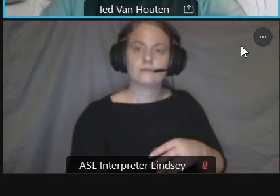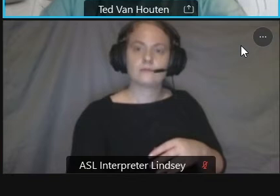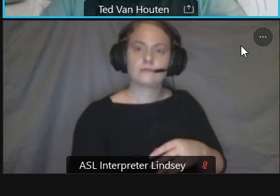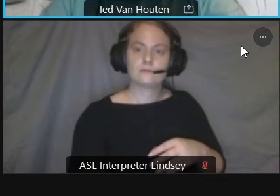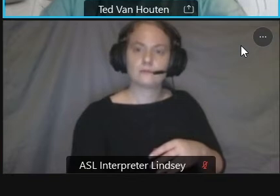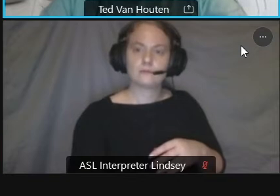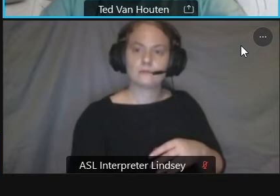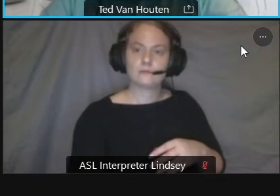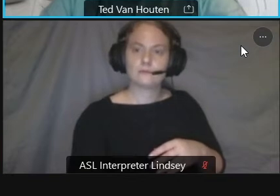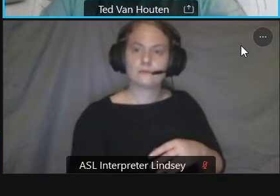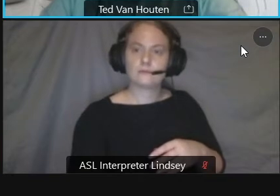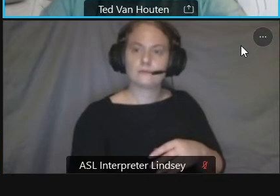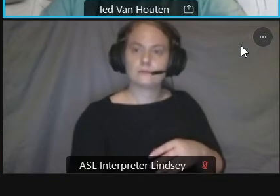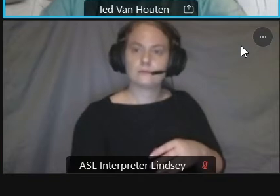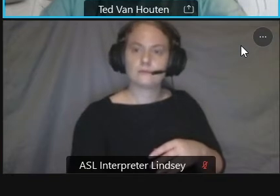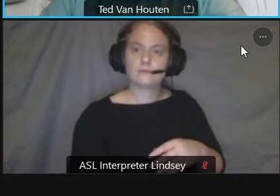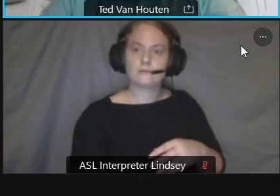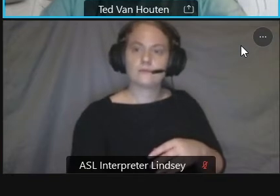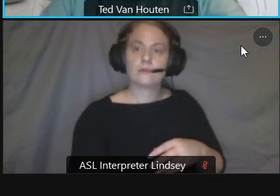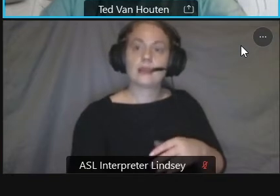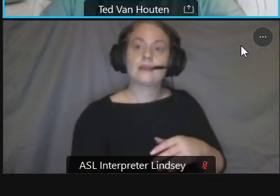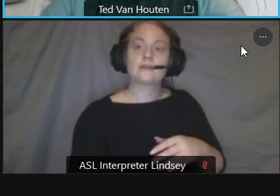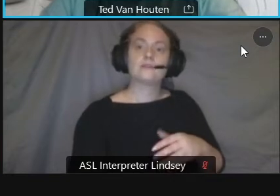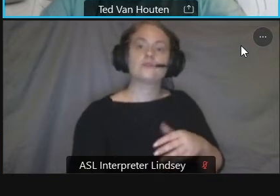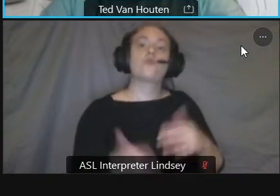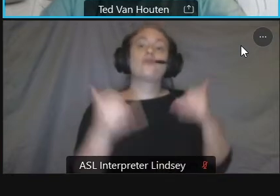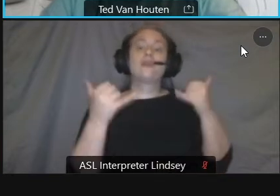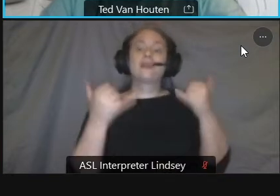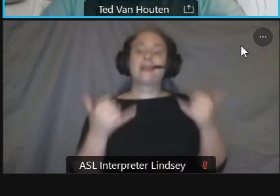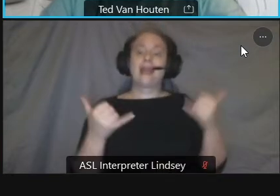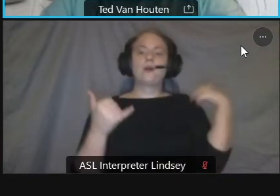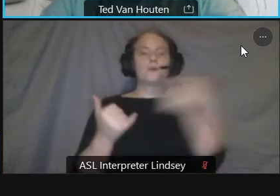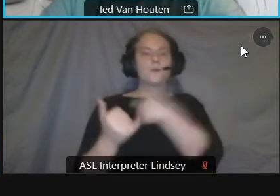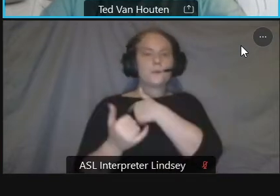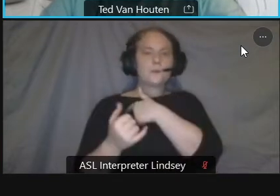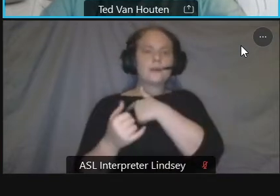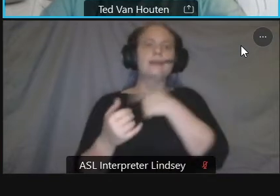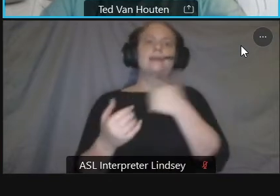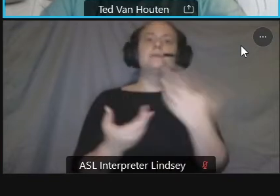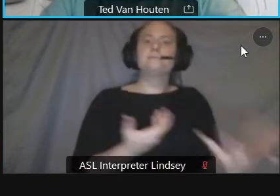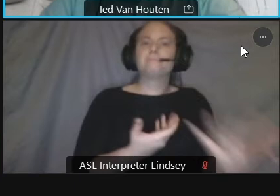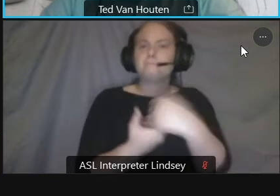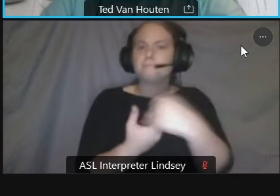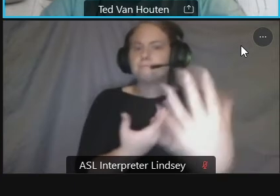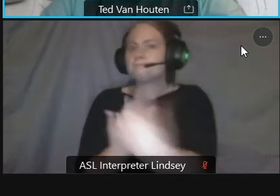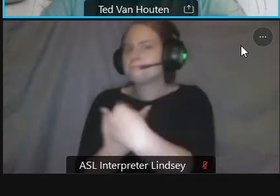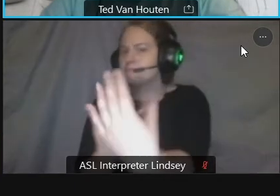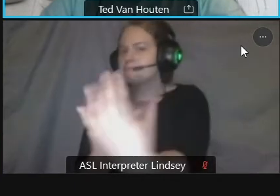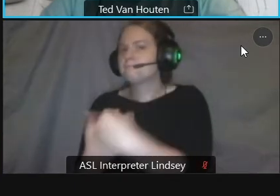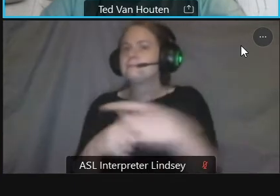existing conditions um and part of that is getting um initial comments from residents and introducing